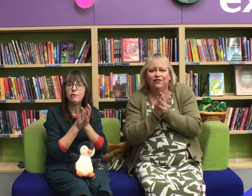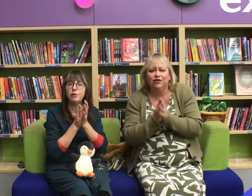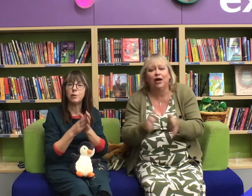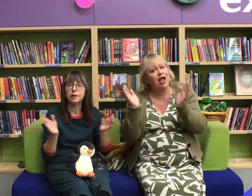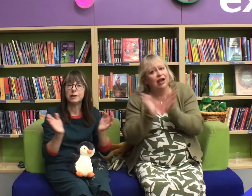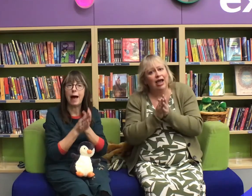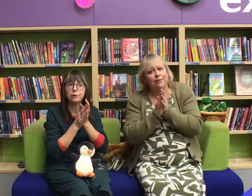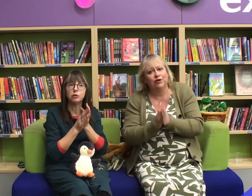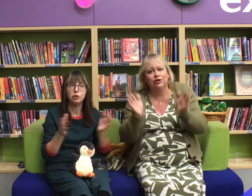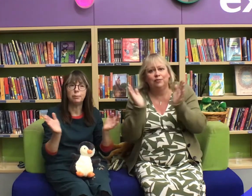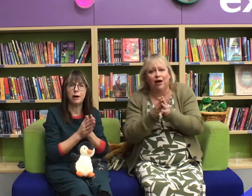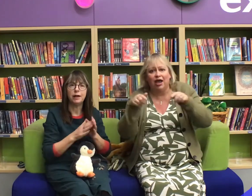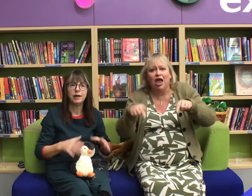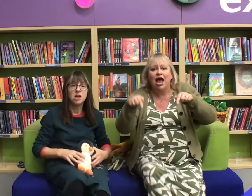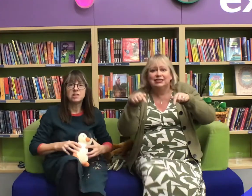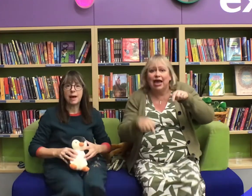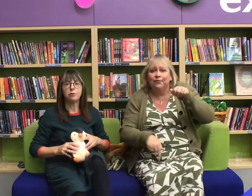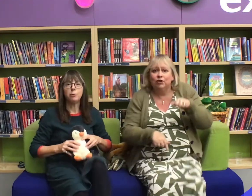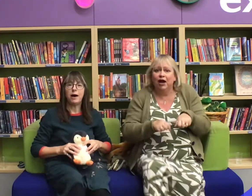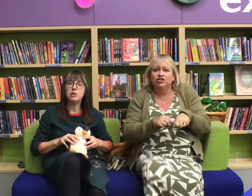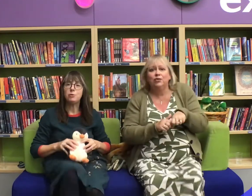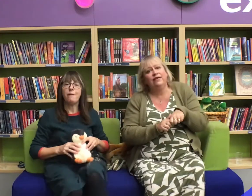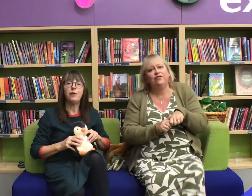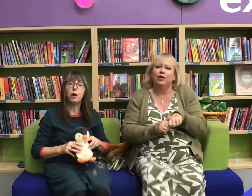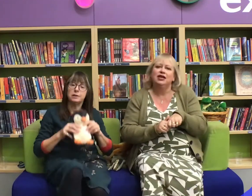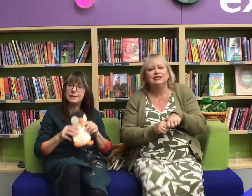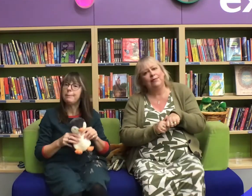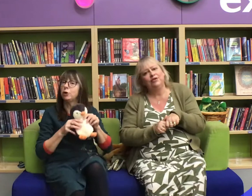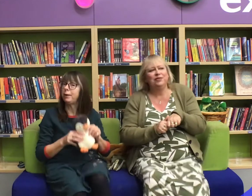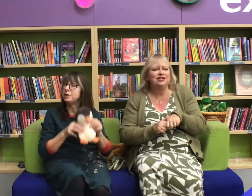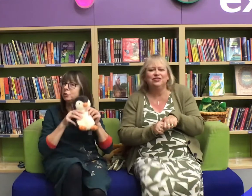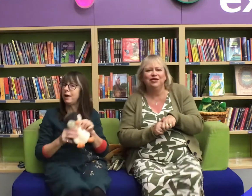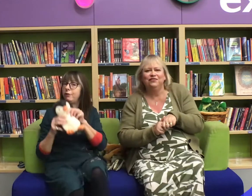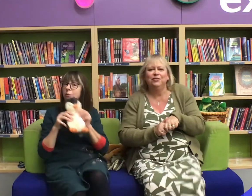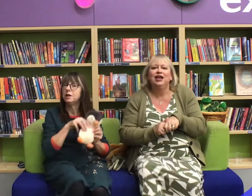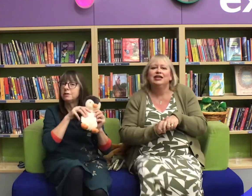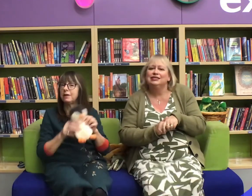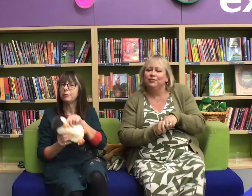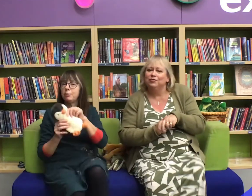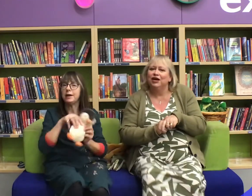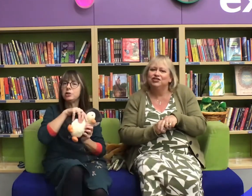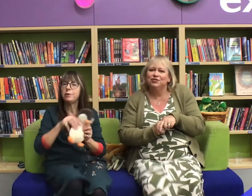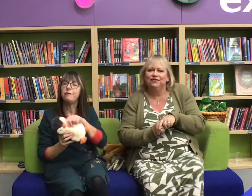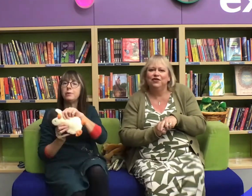Stamp goodbye to everyone, stamp goodbye to everyone, stamp goodbye to everyone stamp